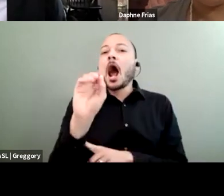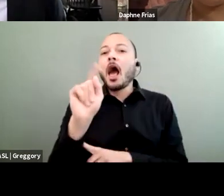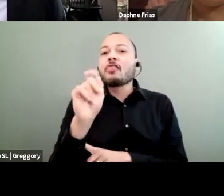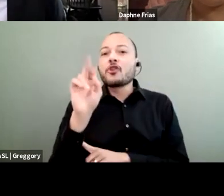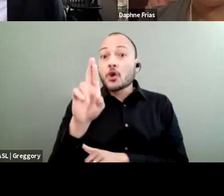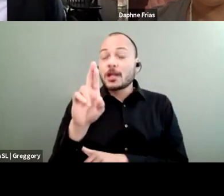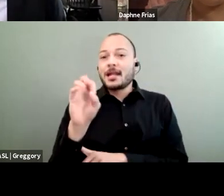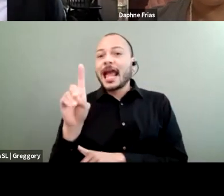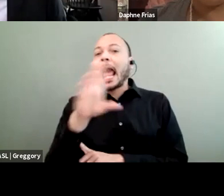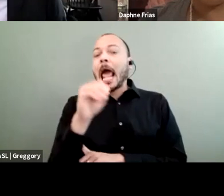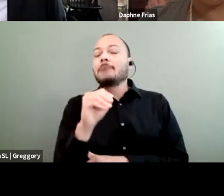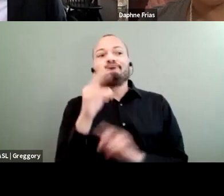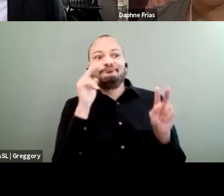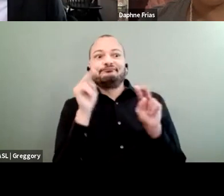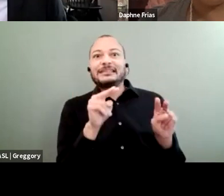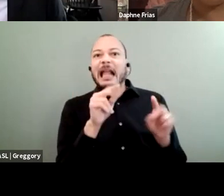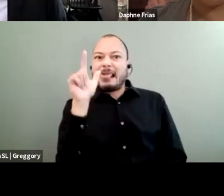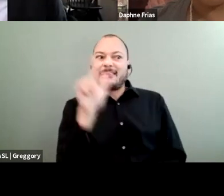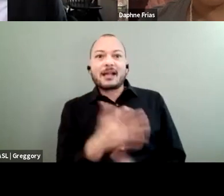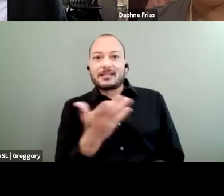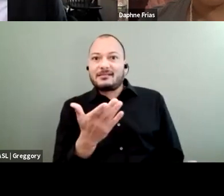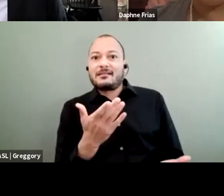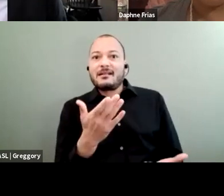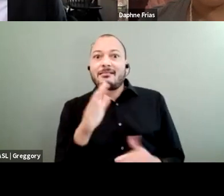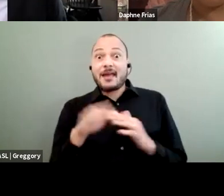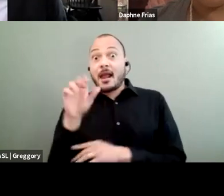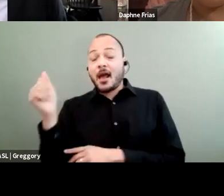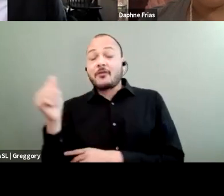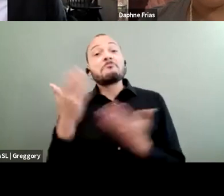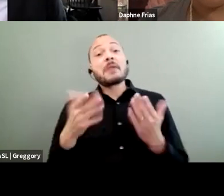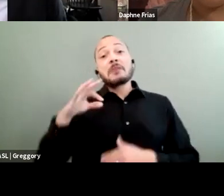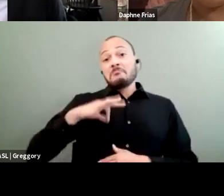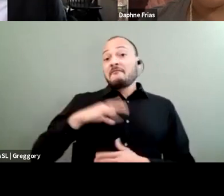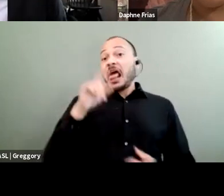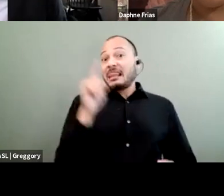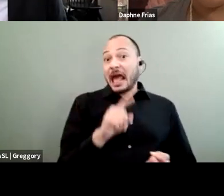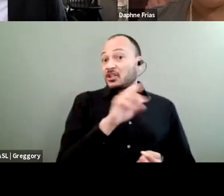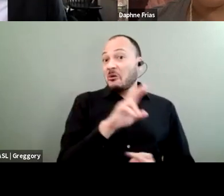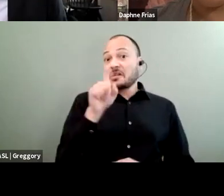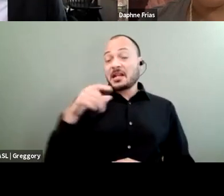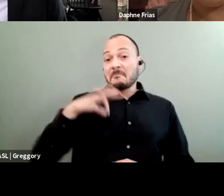or that they might benefit less, or need to benefit less, from the healthy...